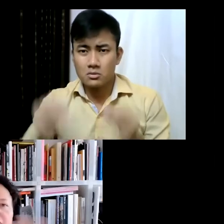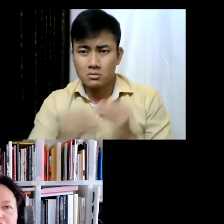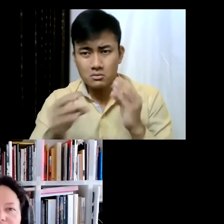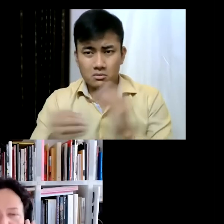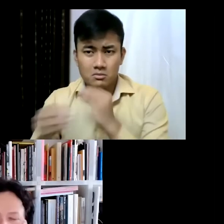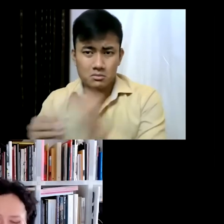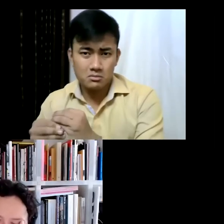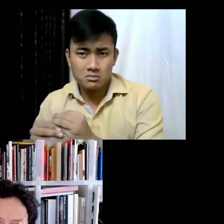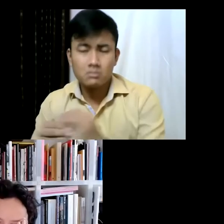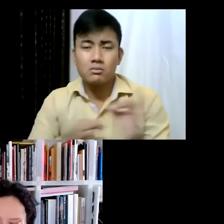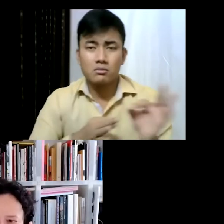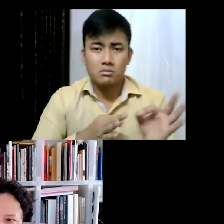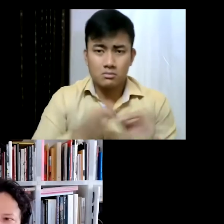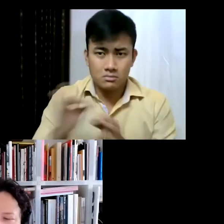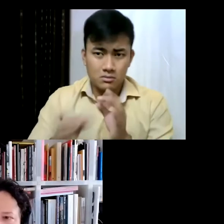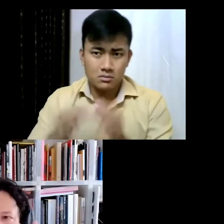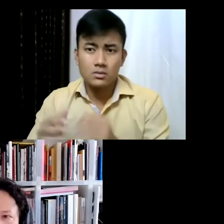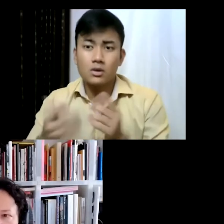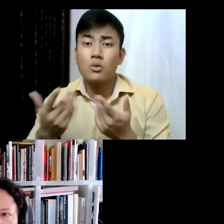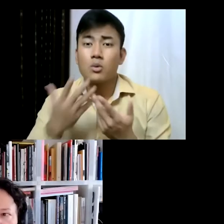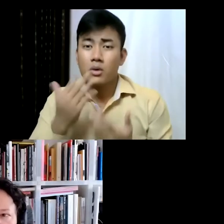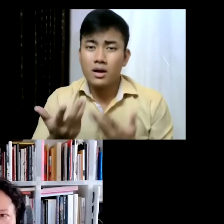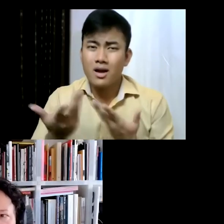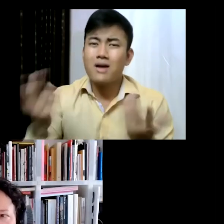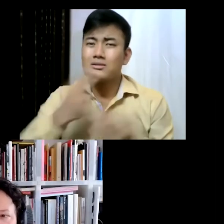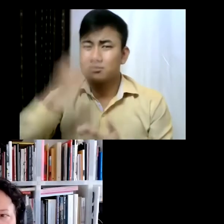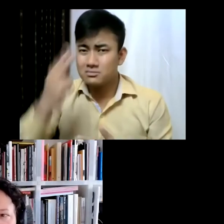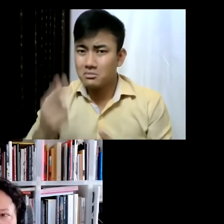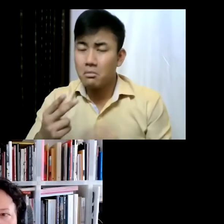of course Buenos aires is an incredible place with incredible museums and artists,